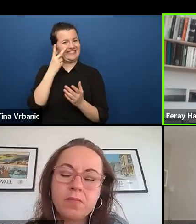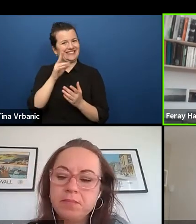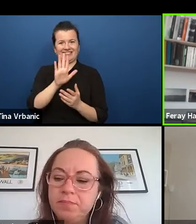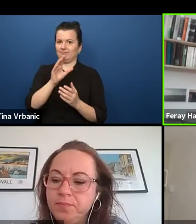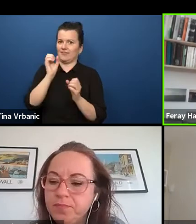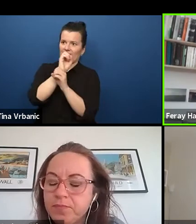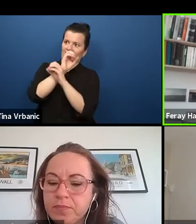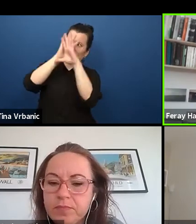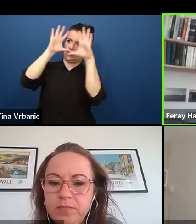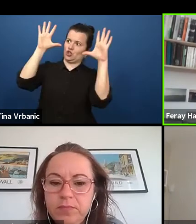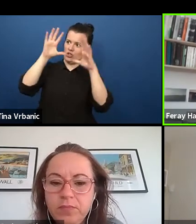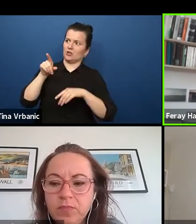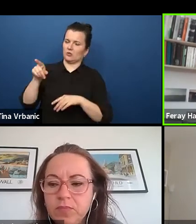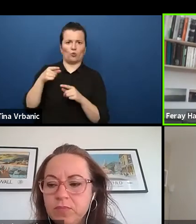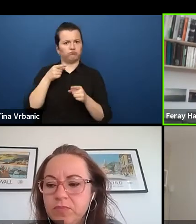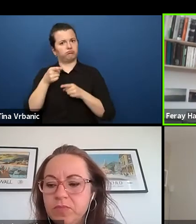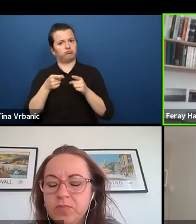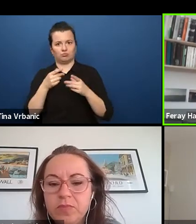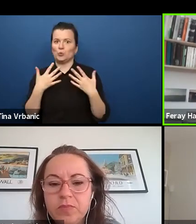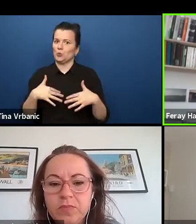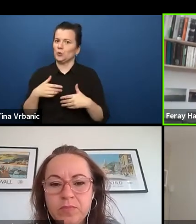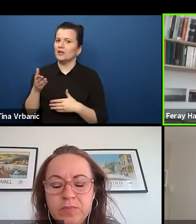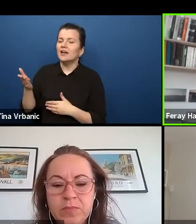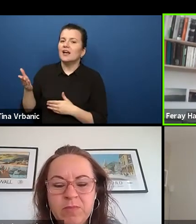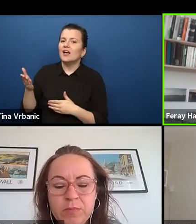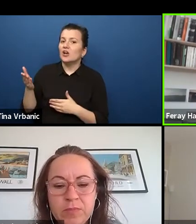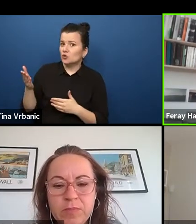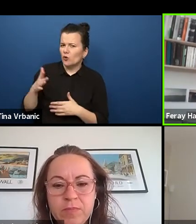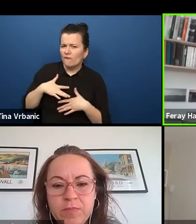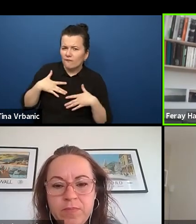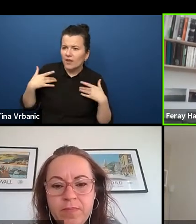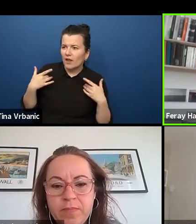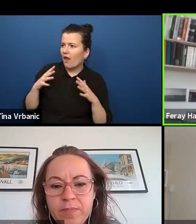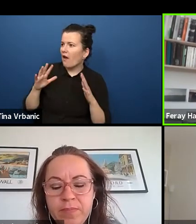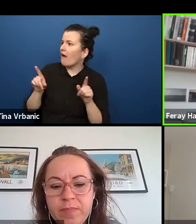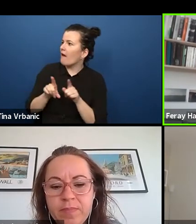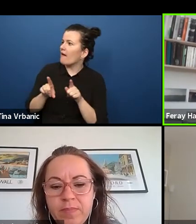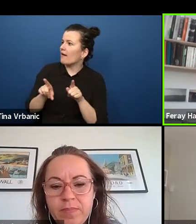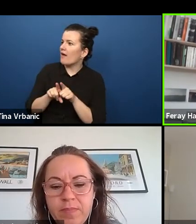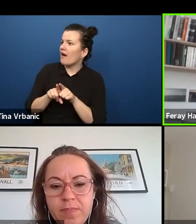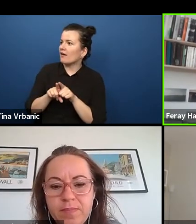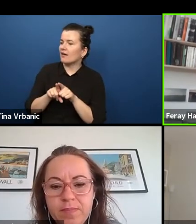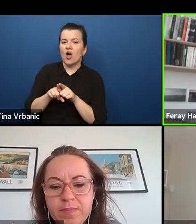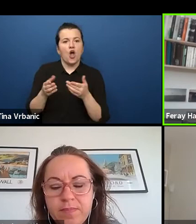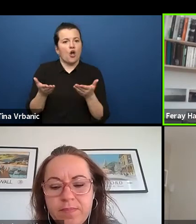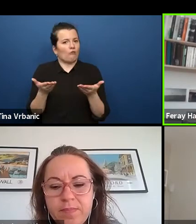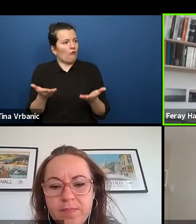and do you feel seen and understood in the contemporary theatre scene?